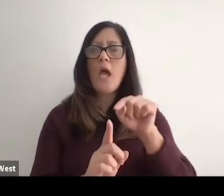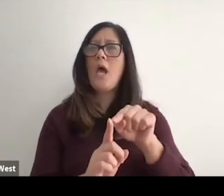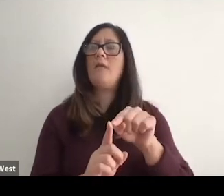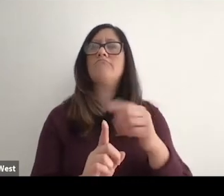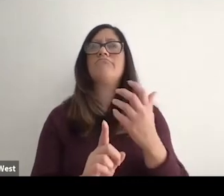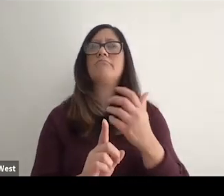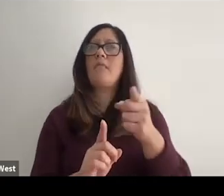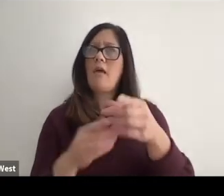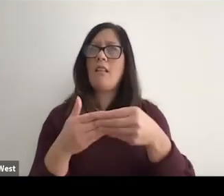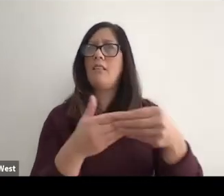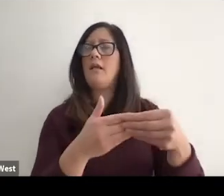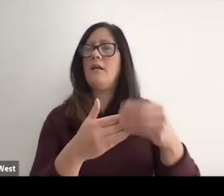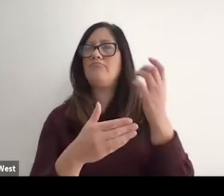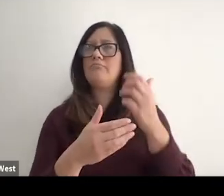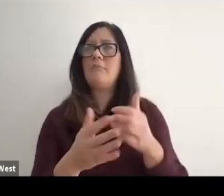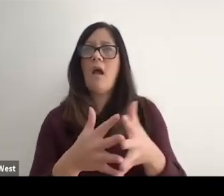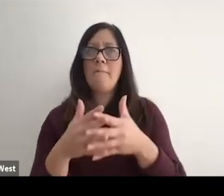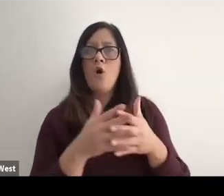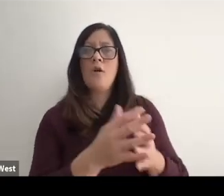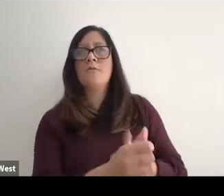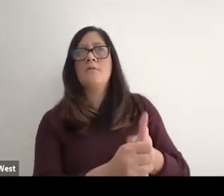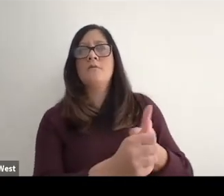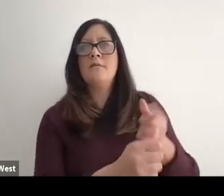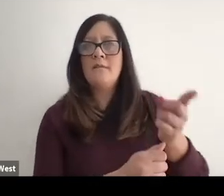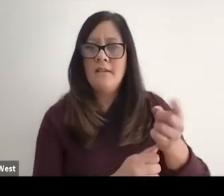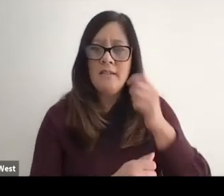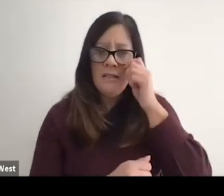leading the charge an Americas following trying to hopefully following that.